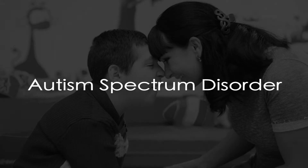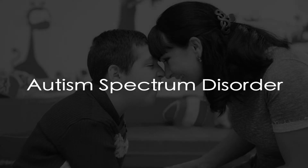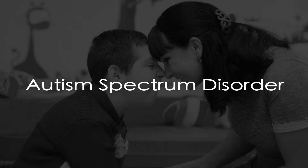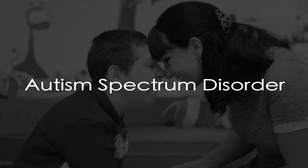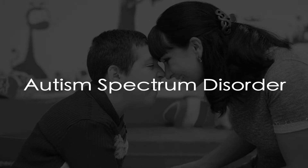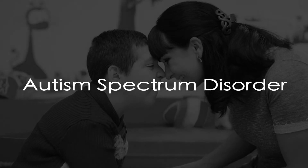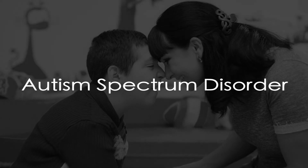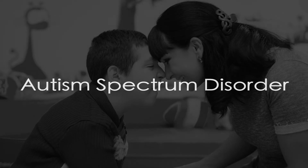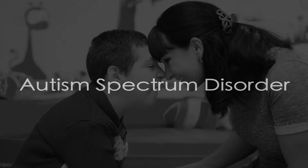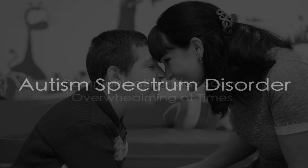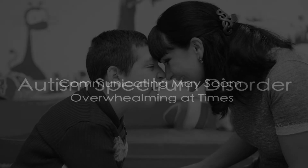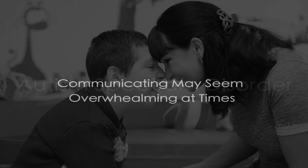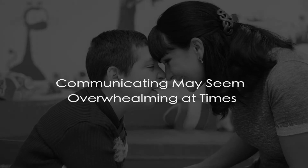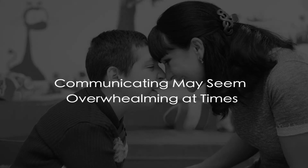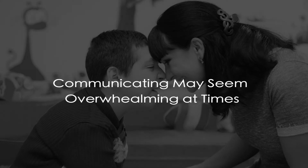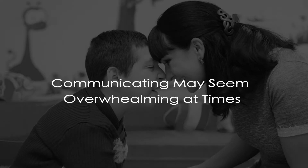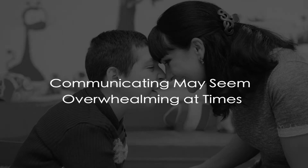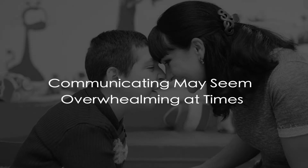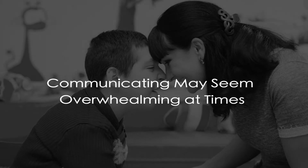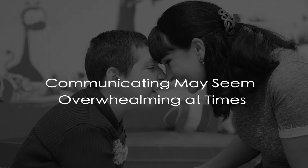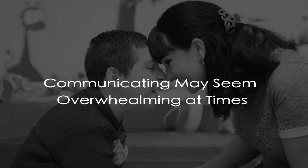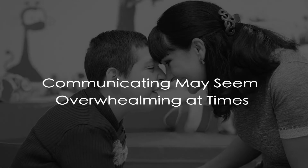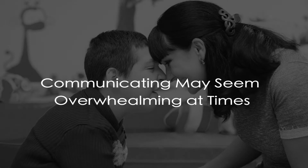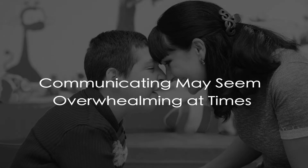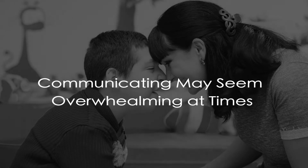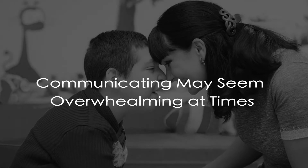who have not had this experience. Communicating may seem overwhelming